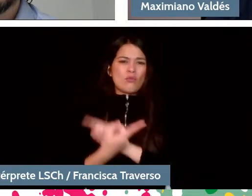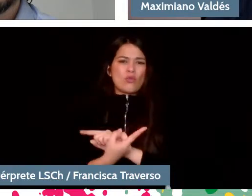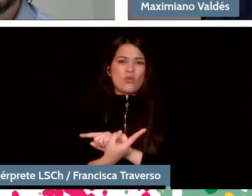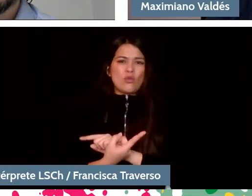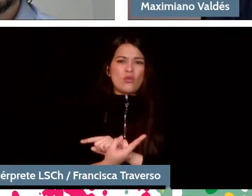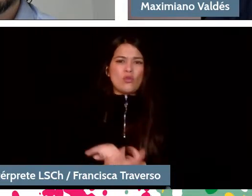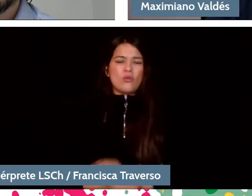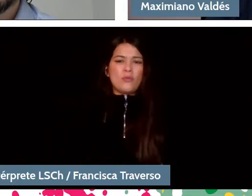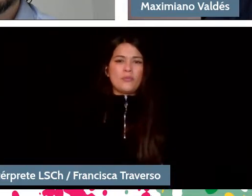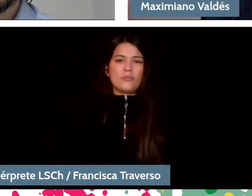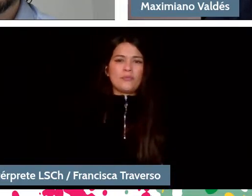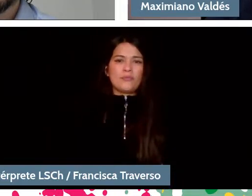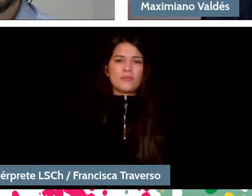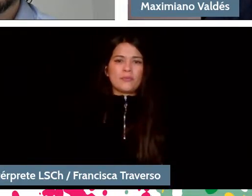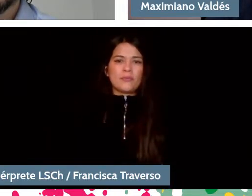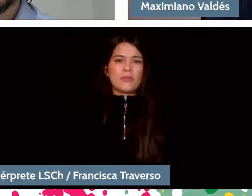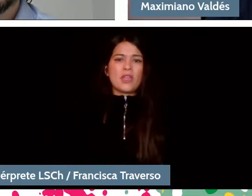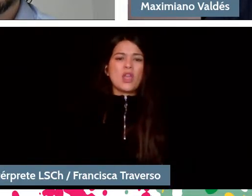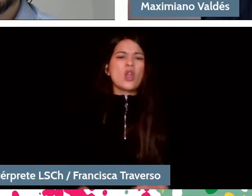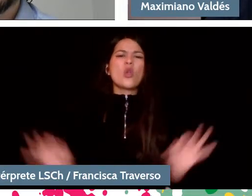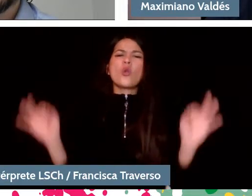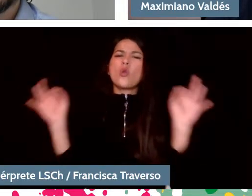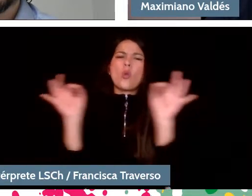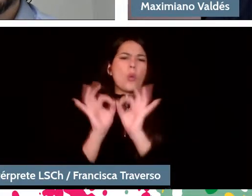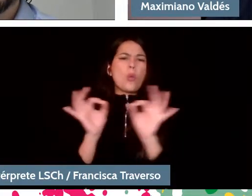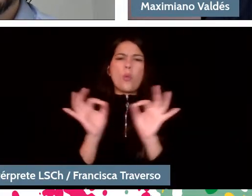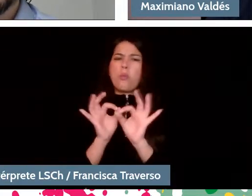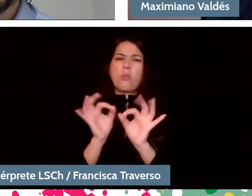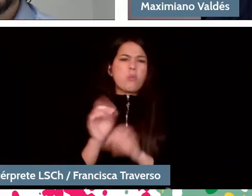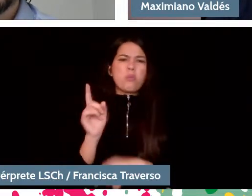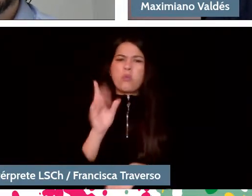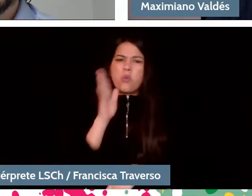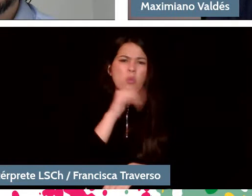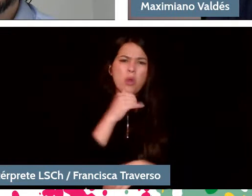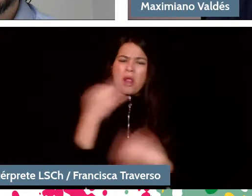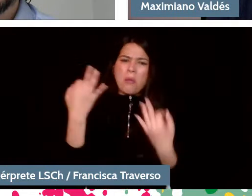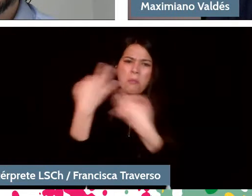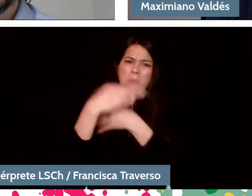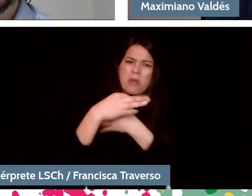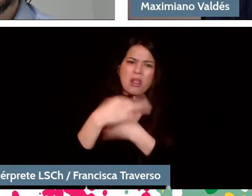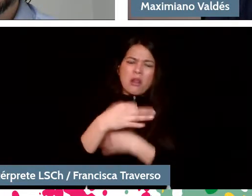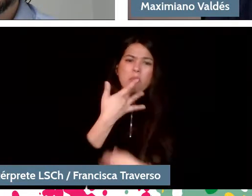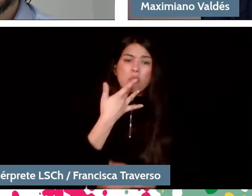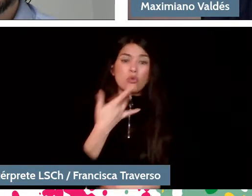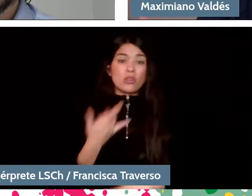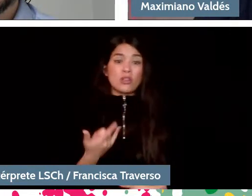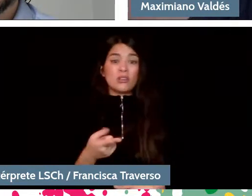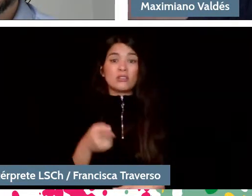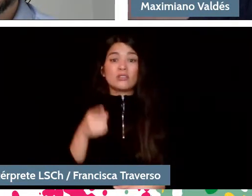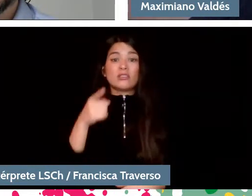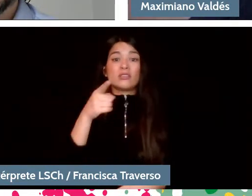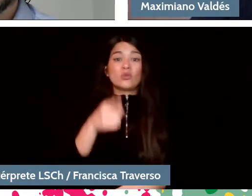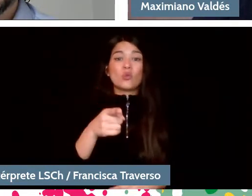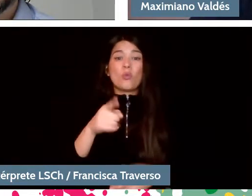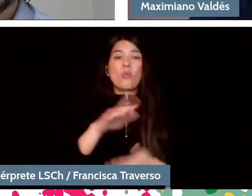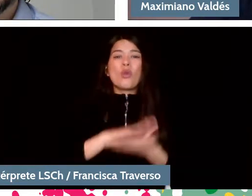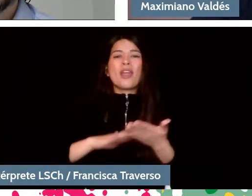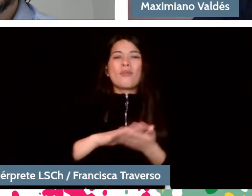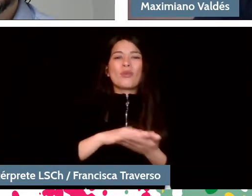In general, it is not explained why and people do not understand why. Well, if you exhaust the palette of colors that you have in front of you and use them all